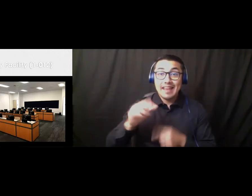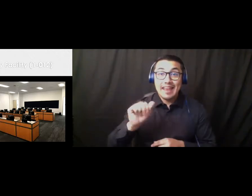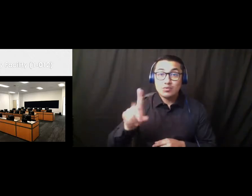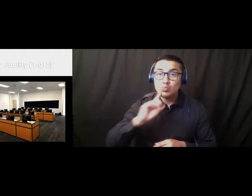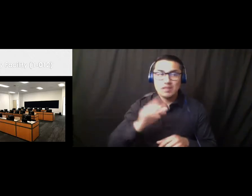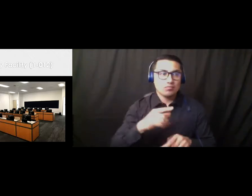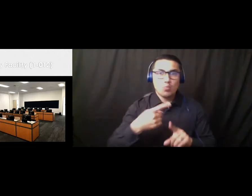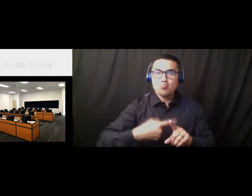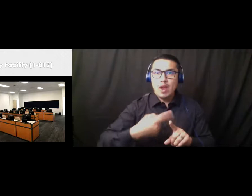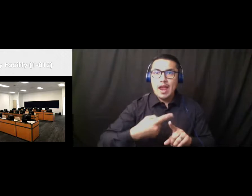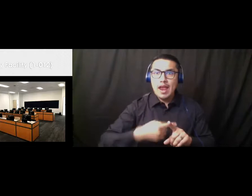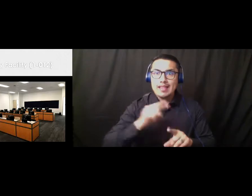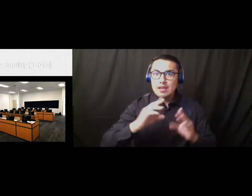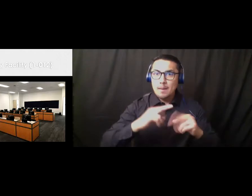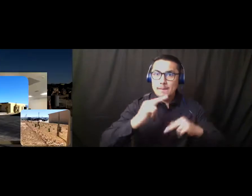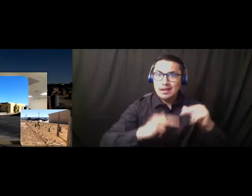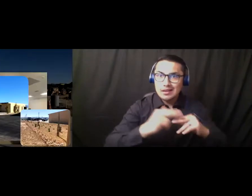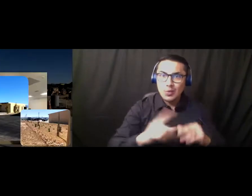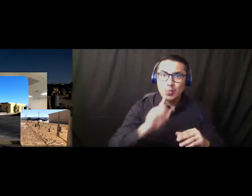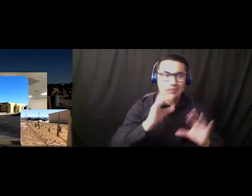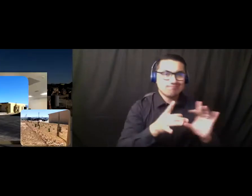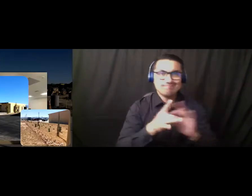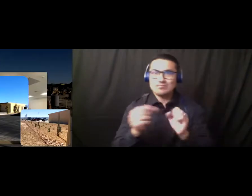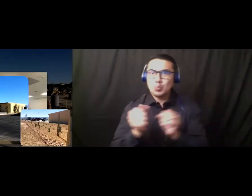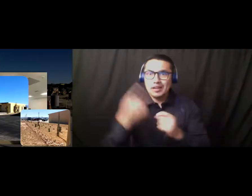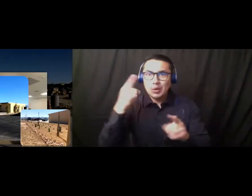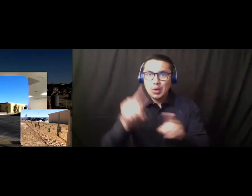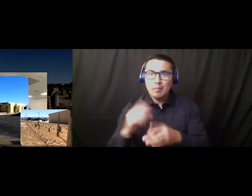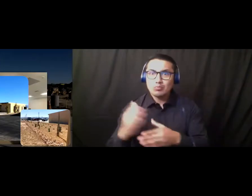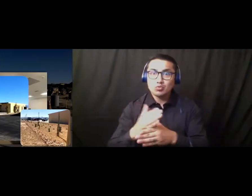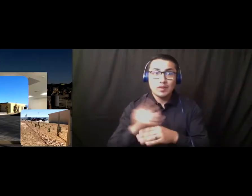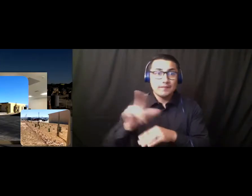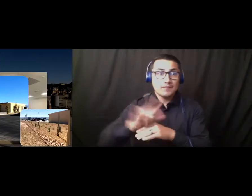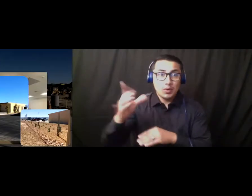an agreement with the Air Force for . Fox Field and Fox Field